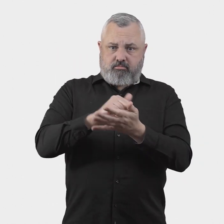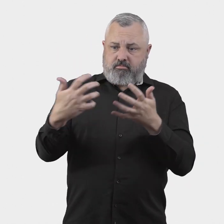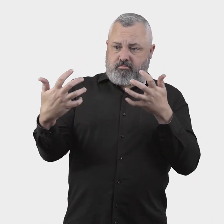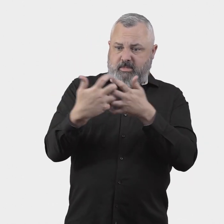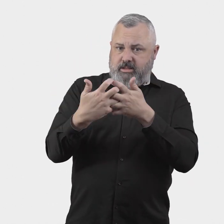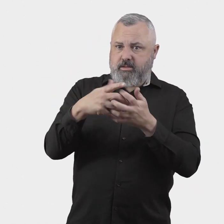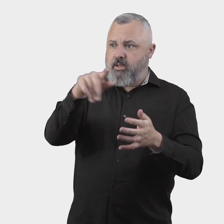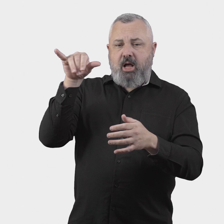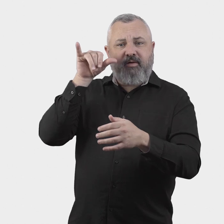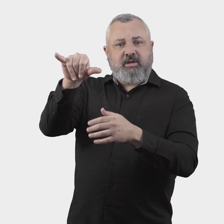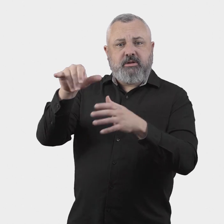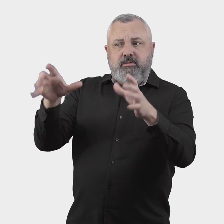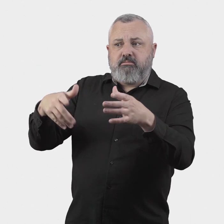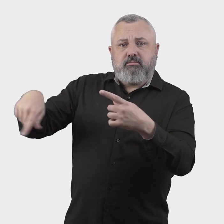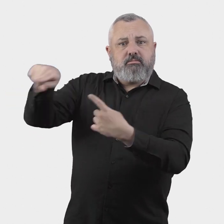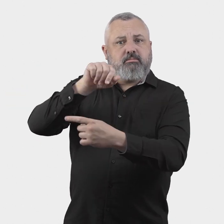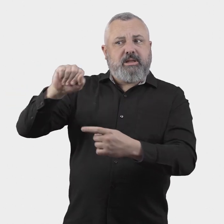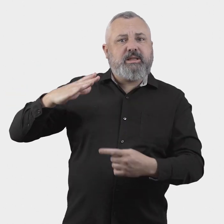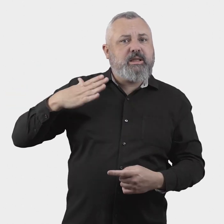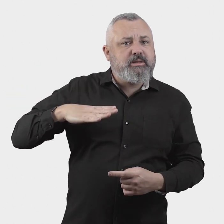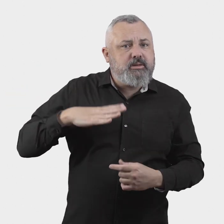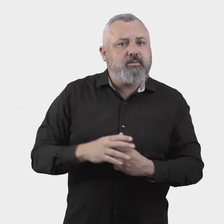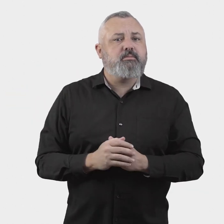tailored to the specific characteristics of the aviation sector.